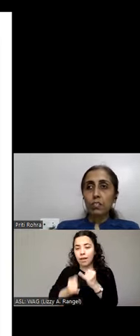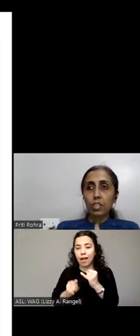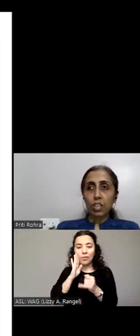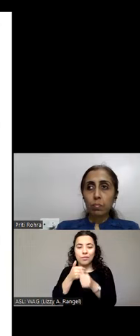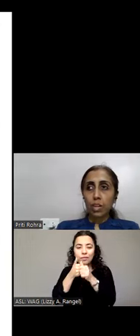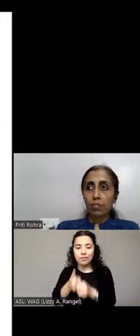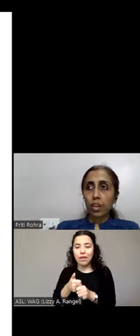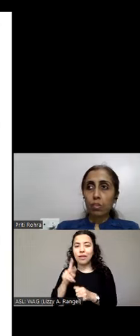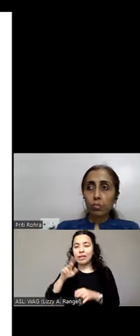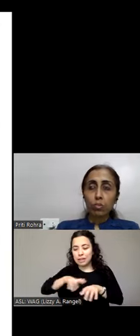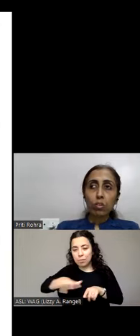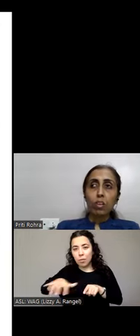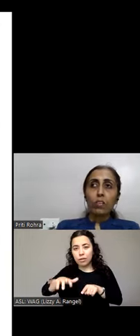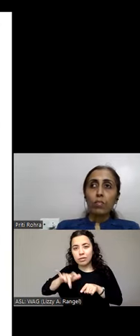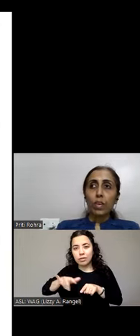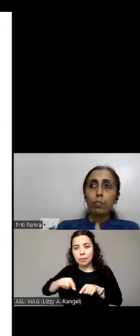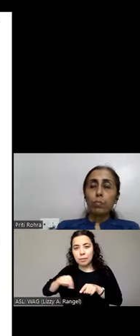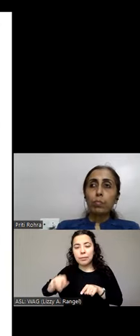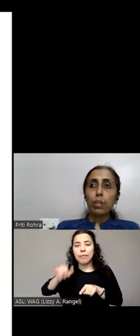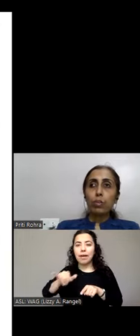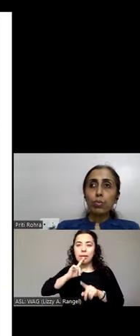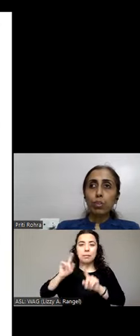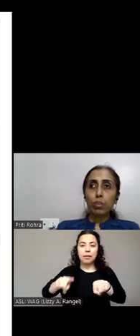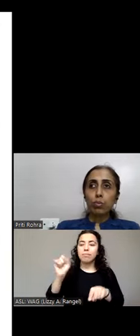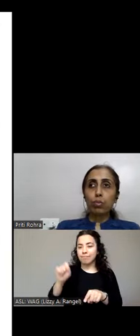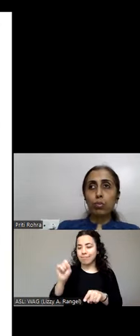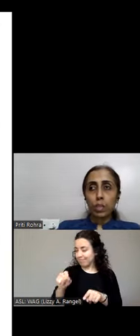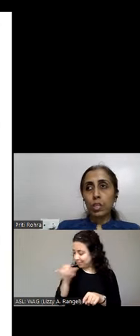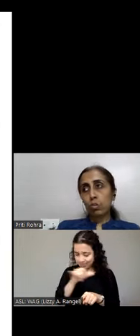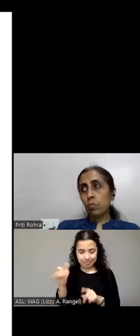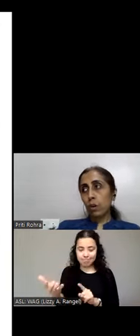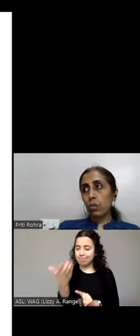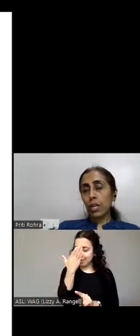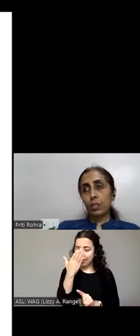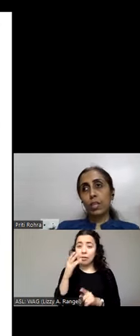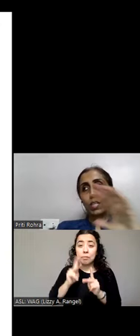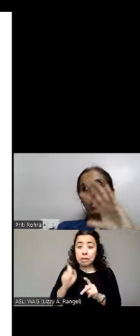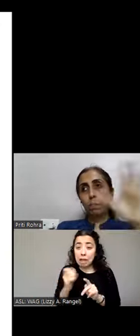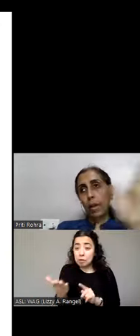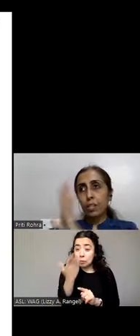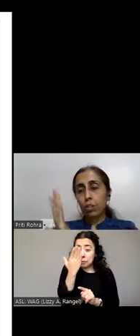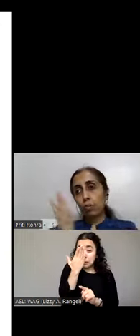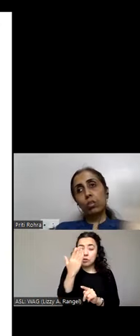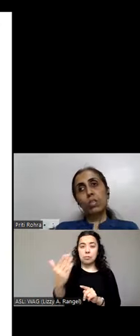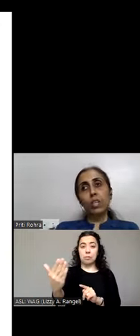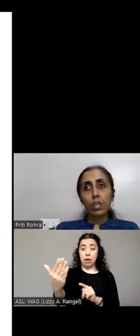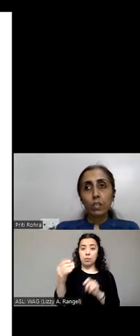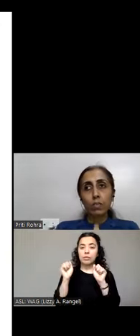with screen magnifier also. People use it to zoom in and zoom out and pan through the screen while